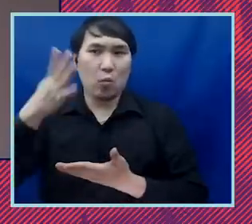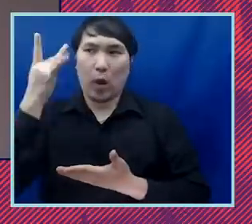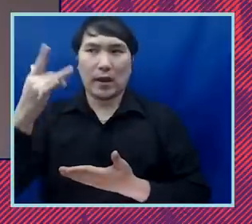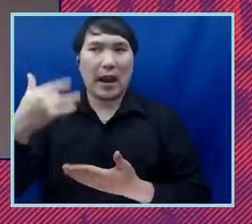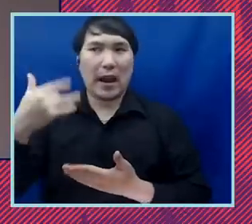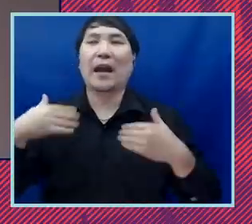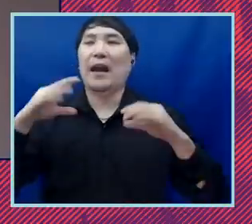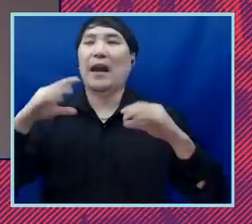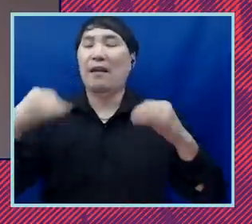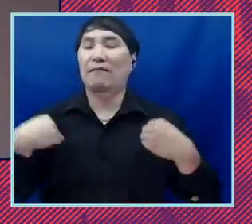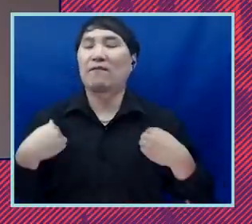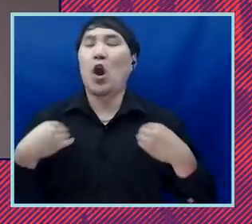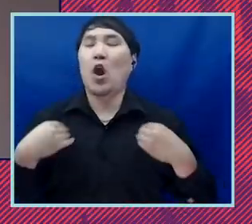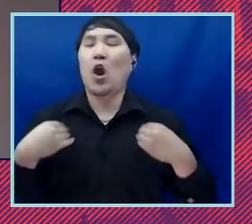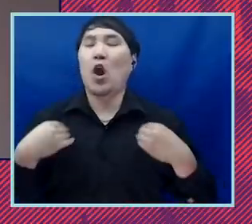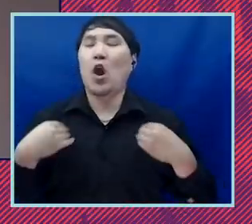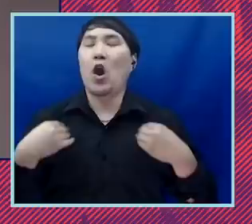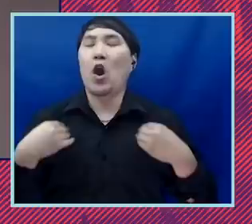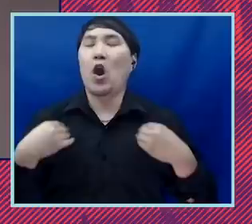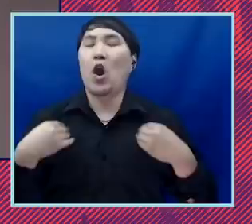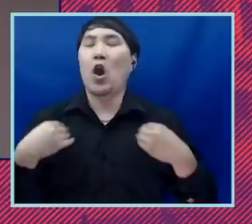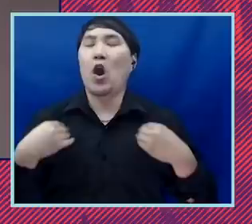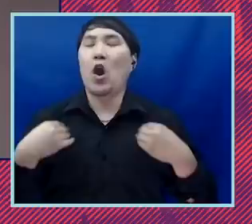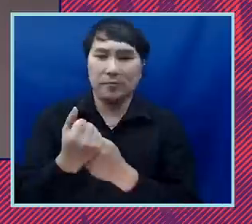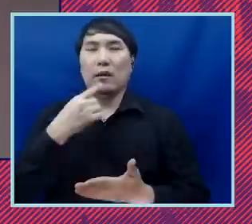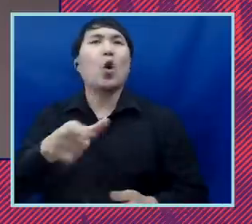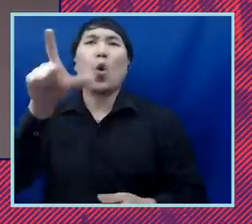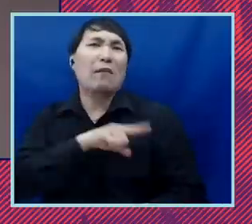schools often said that i didn't qualify for any money because on paper my family